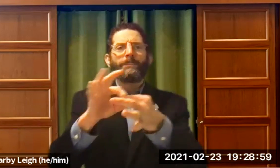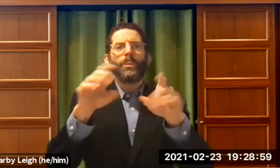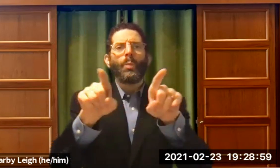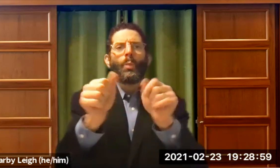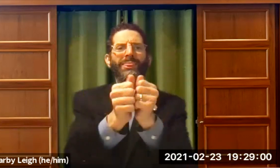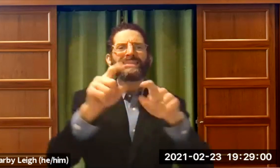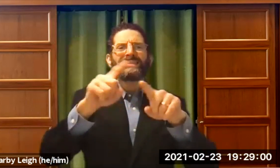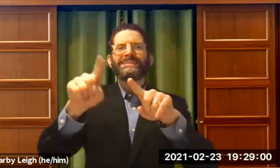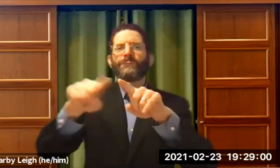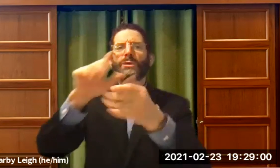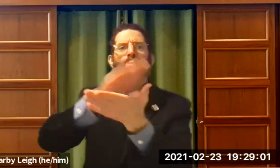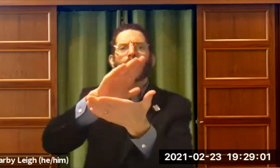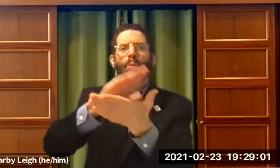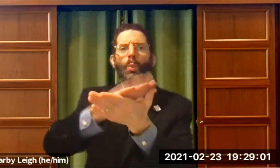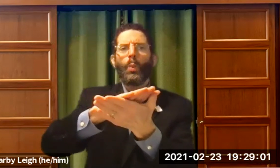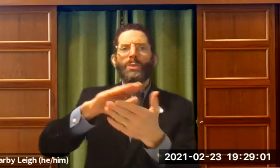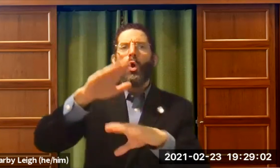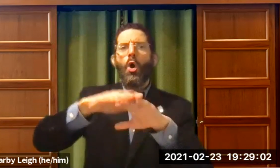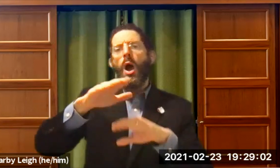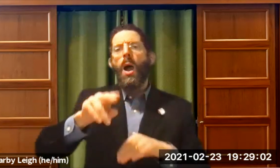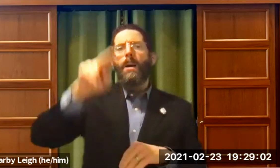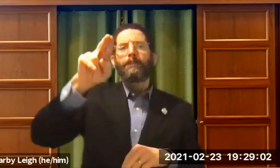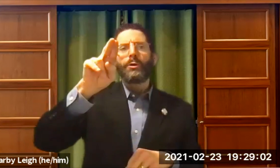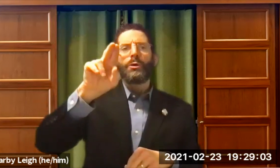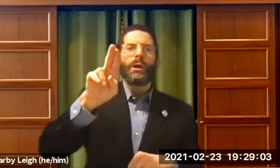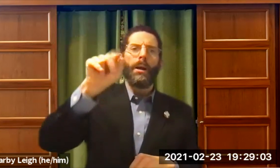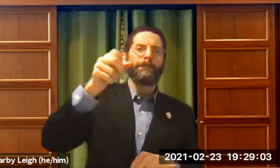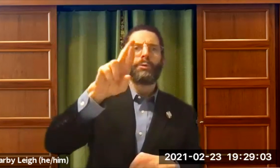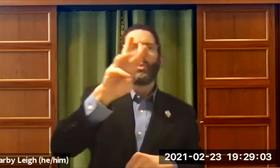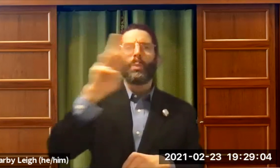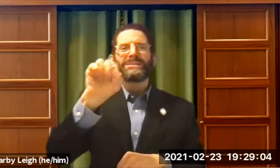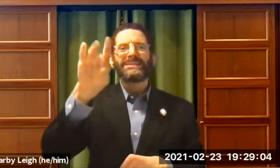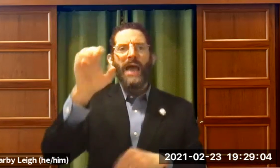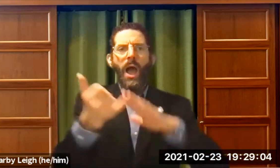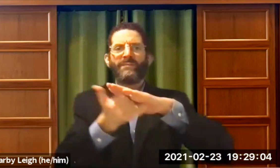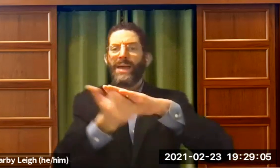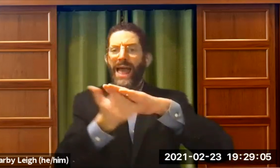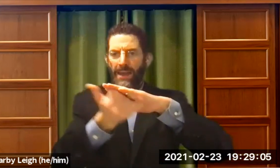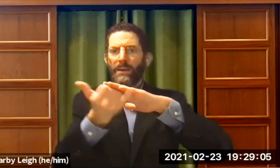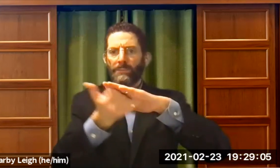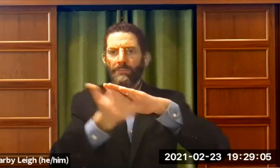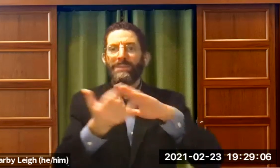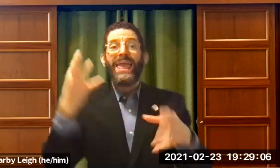interesting.Al at Columbia, they had a relationship with different colleges on the upper west side of